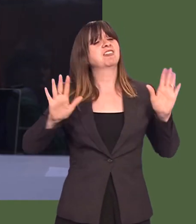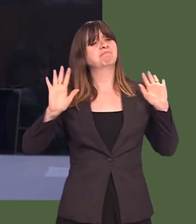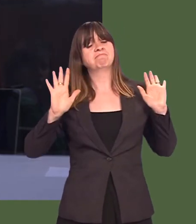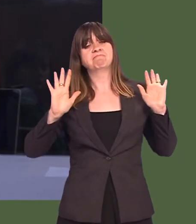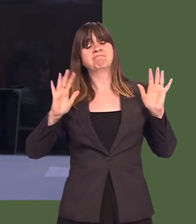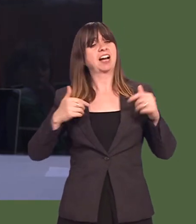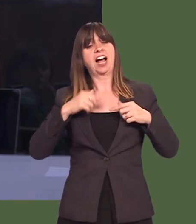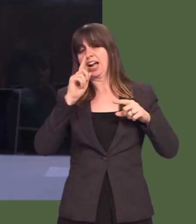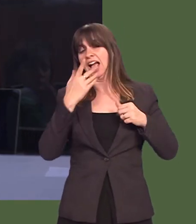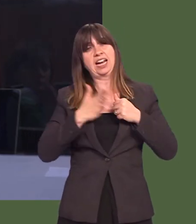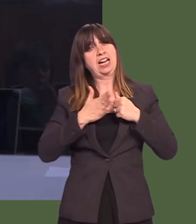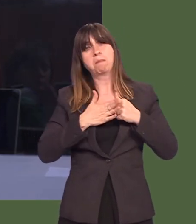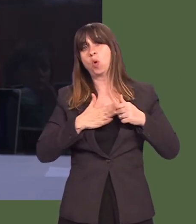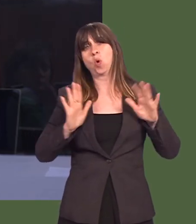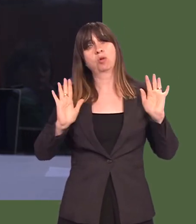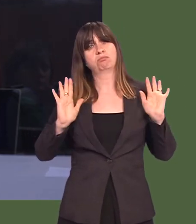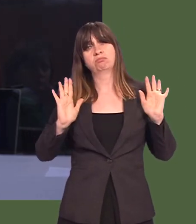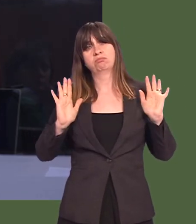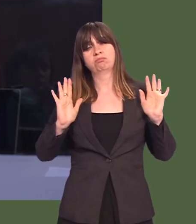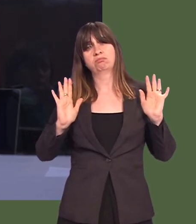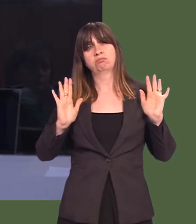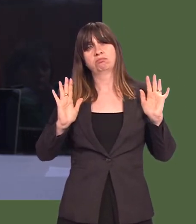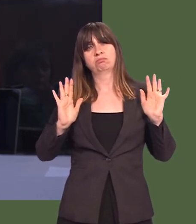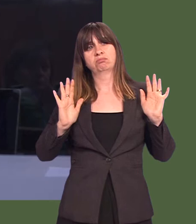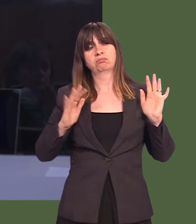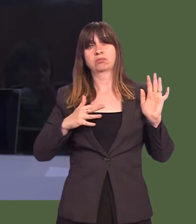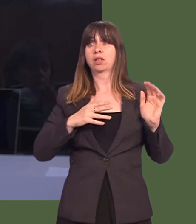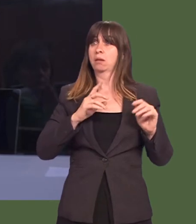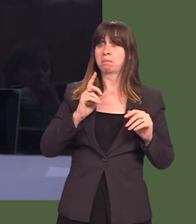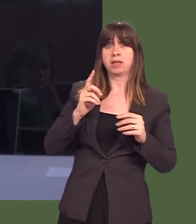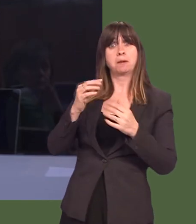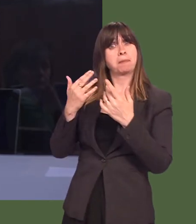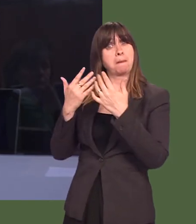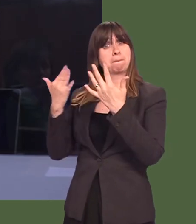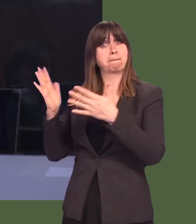is anything further that he can do with regard to their concerns, but since then, the public